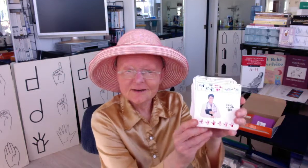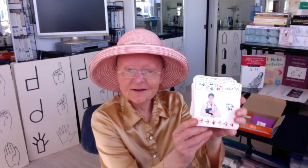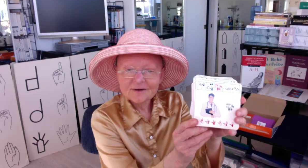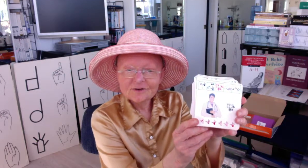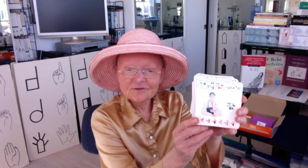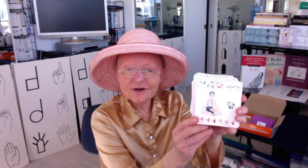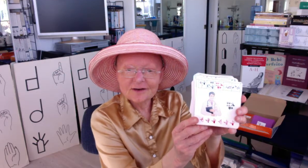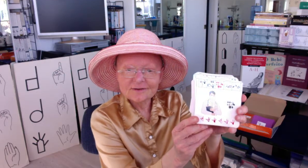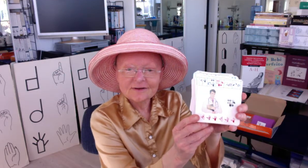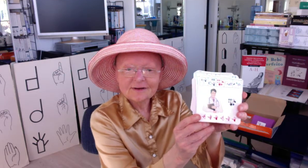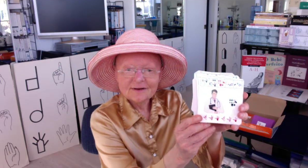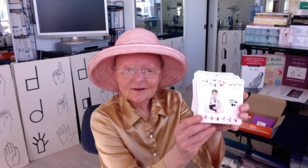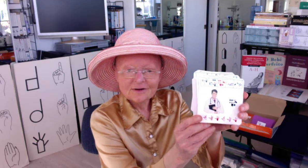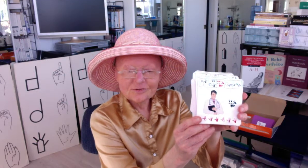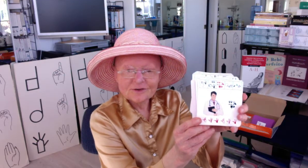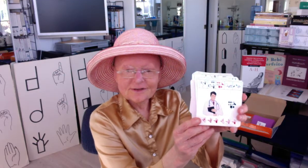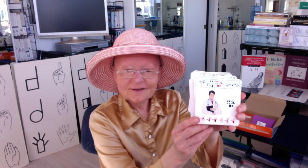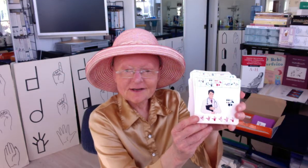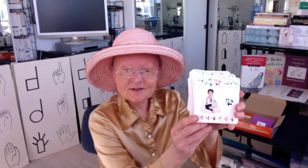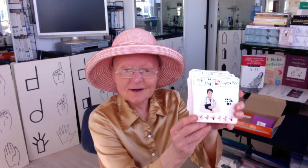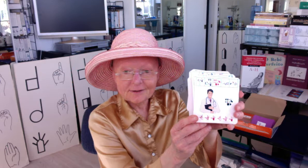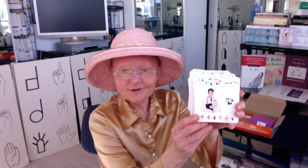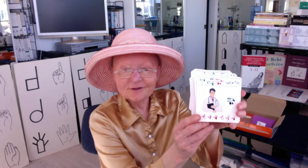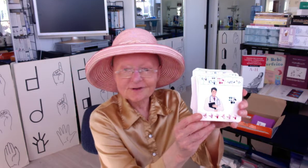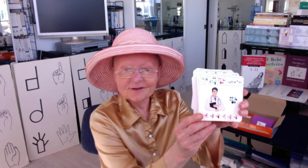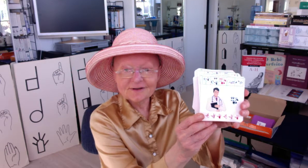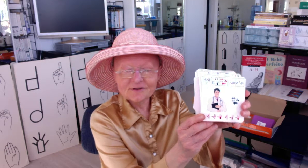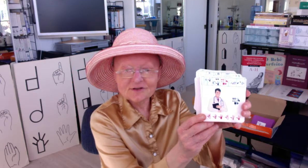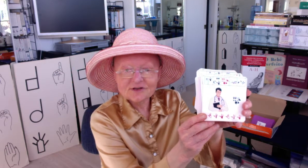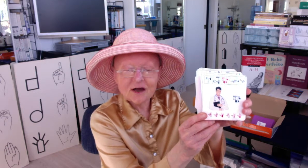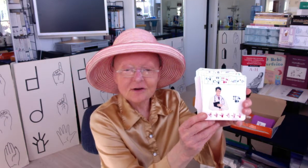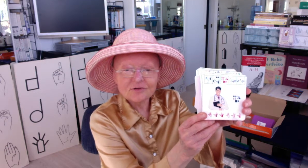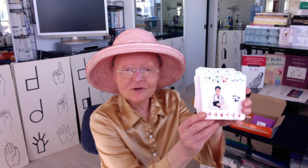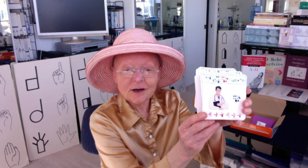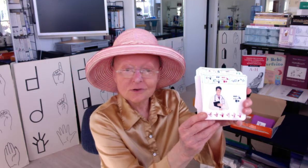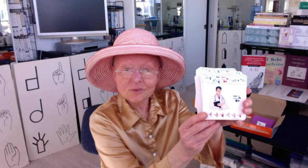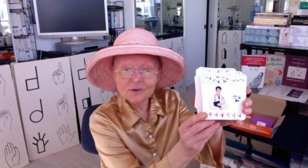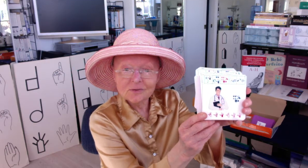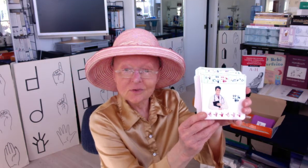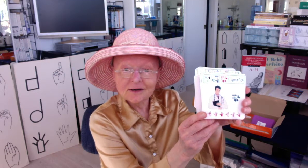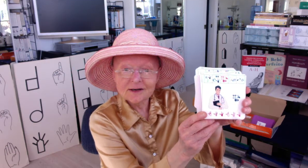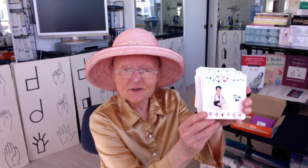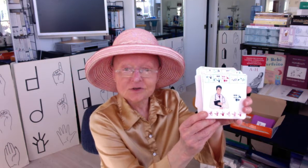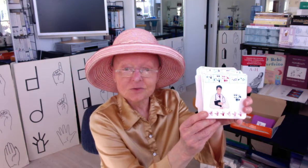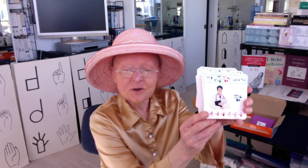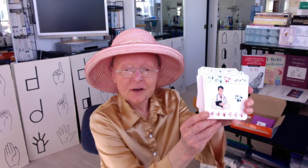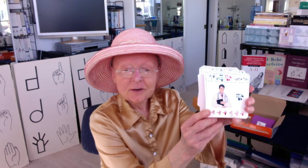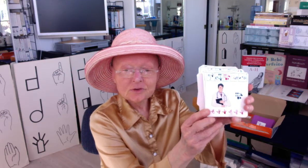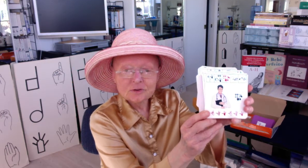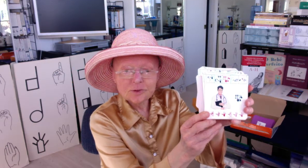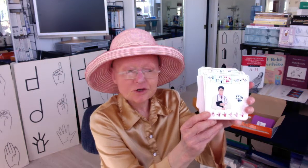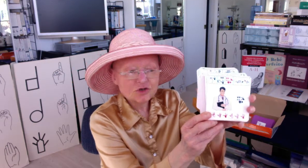We've got a a really nice doctor and there's the sign for doctor written right next to to the picture